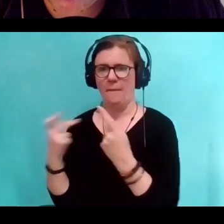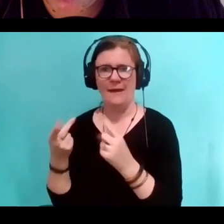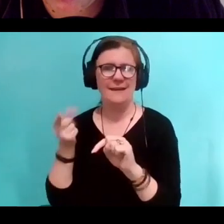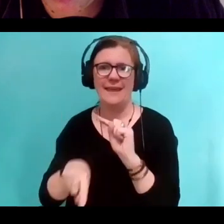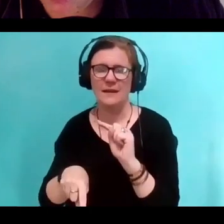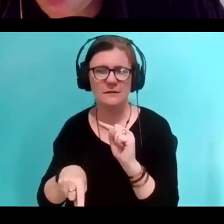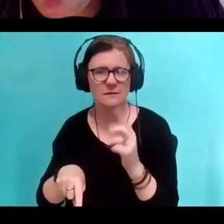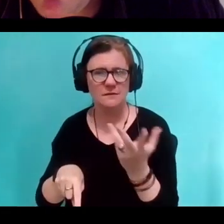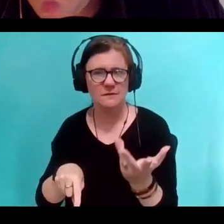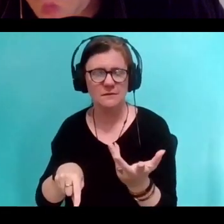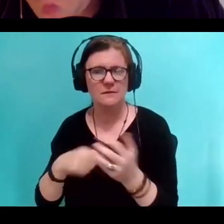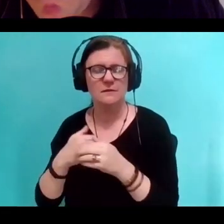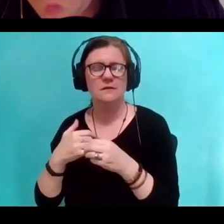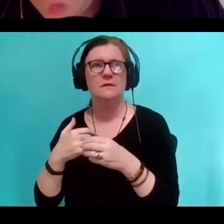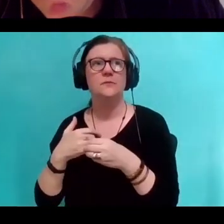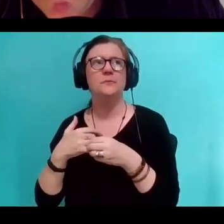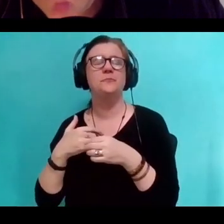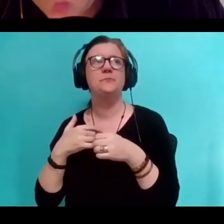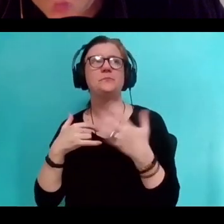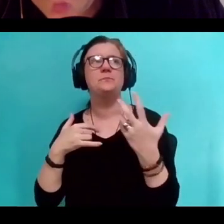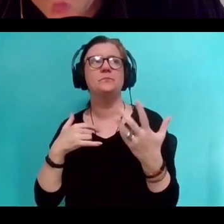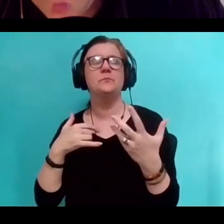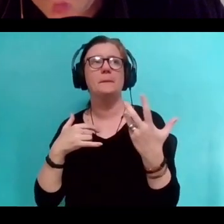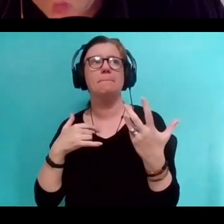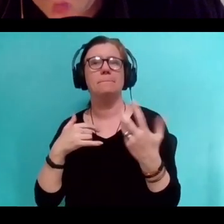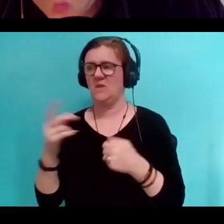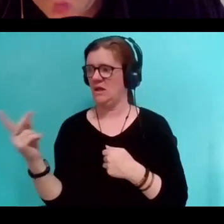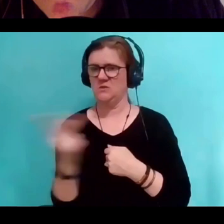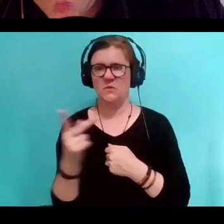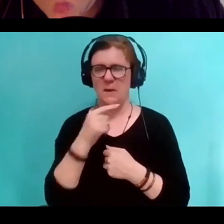And so they've really thought a lot about the idea